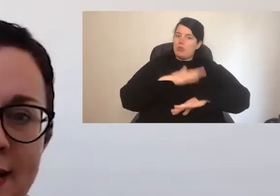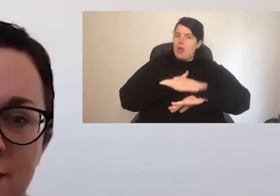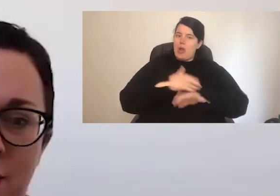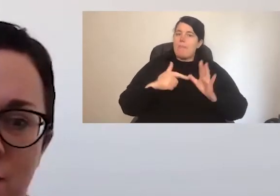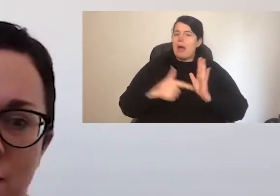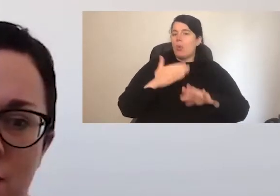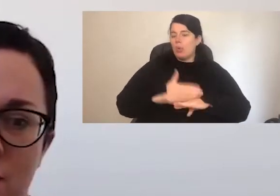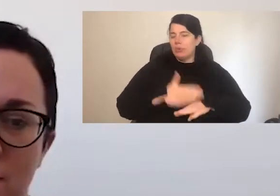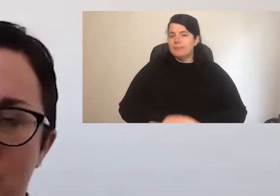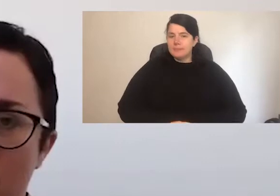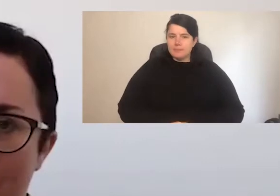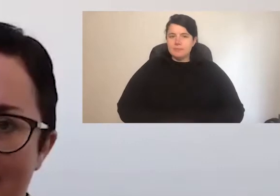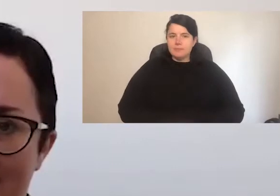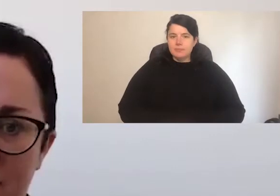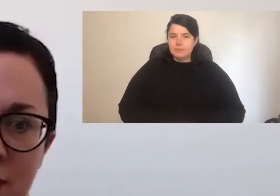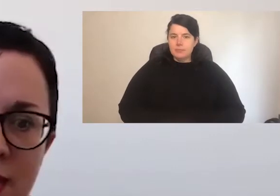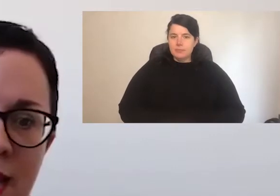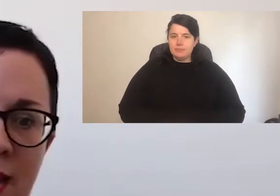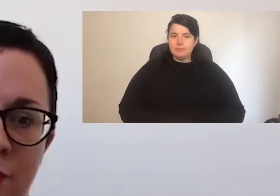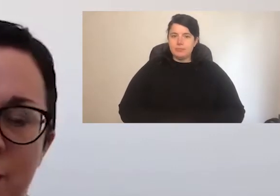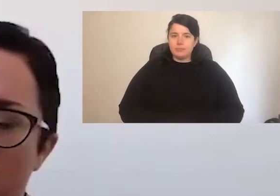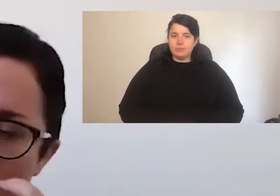As we all know by now, remote work